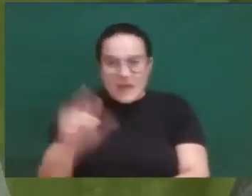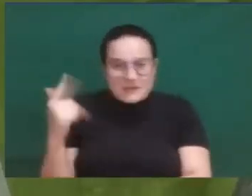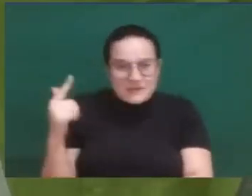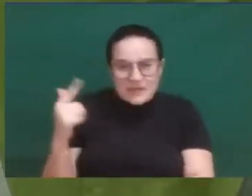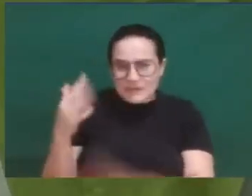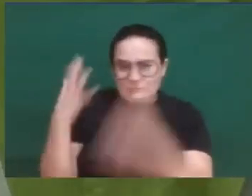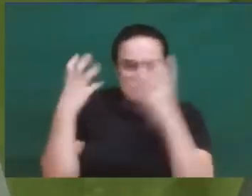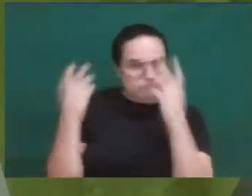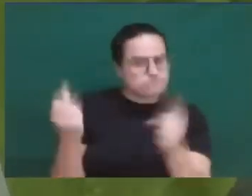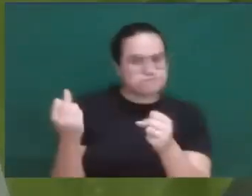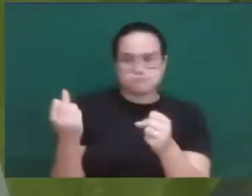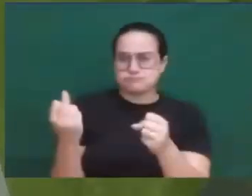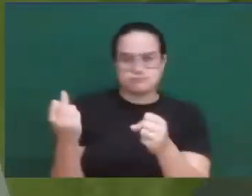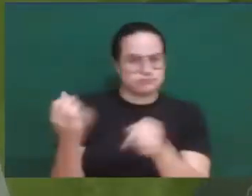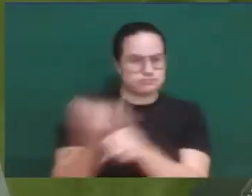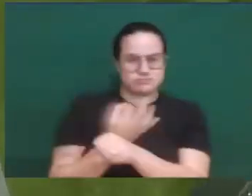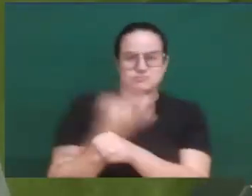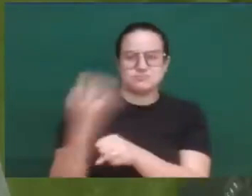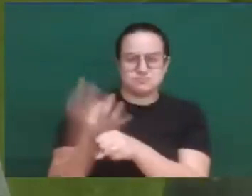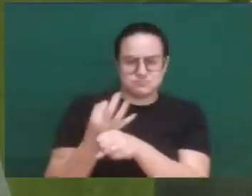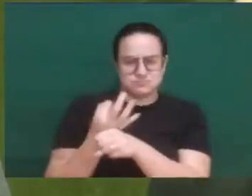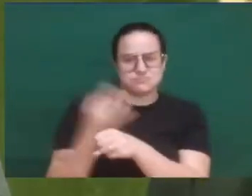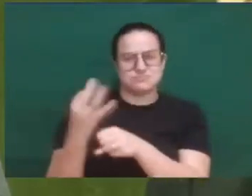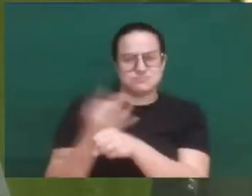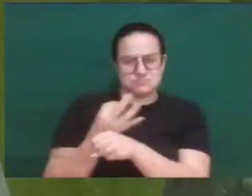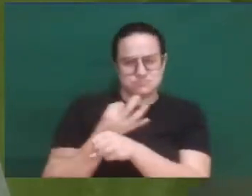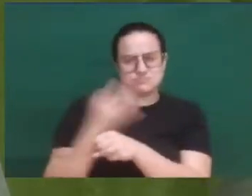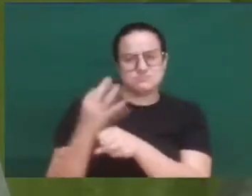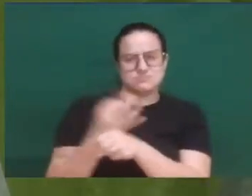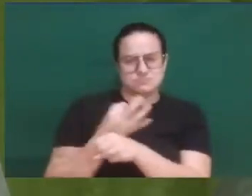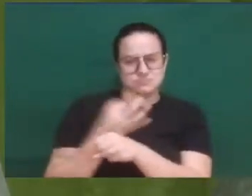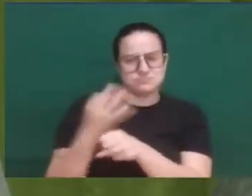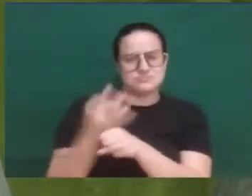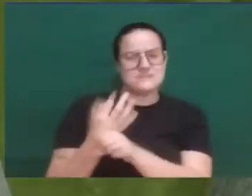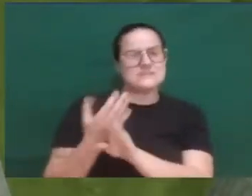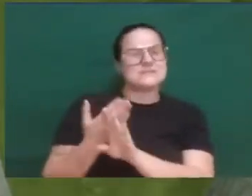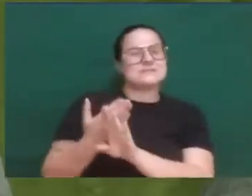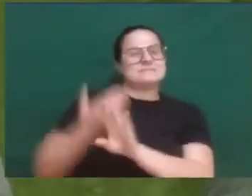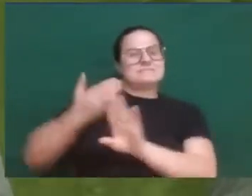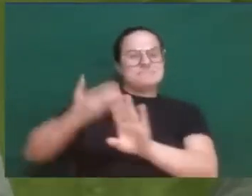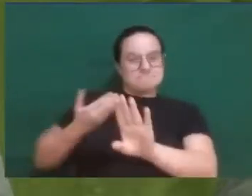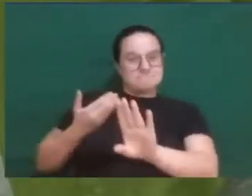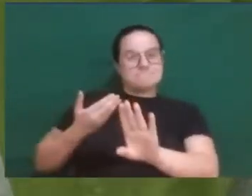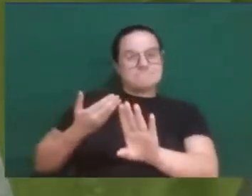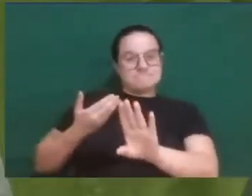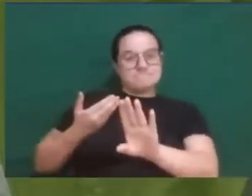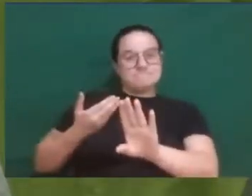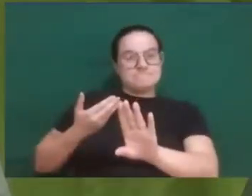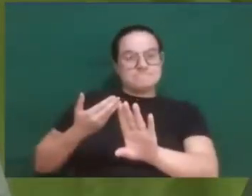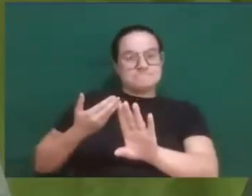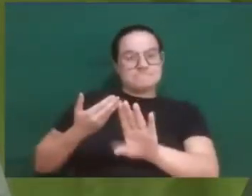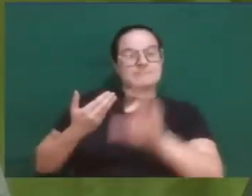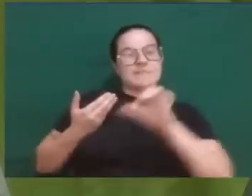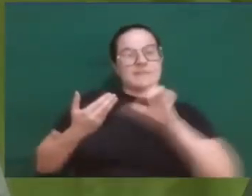and remained somewhat separate from the other three provinces that constituted Palestine.